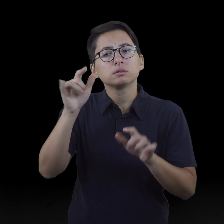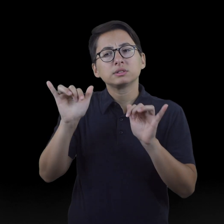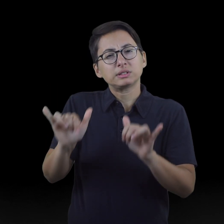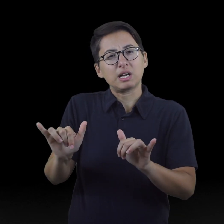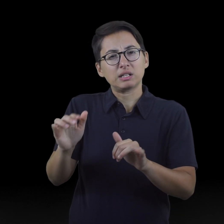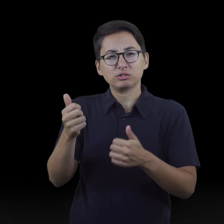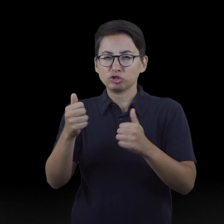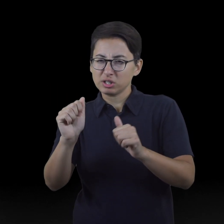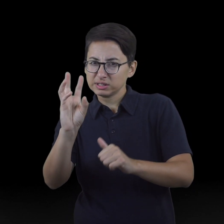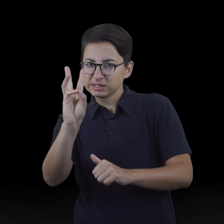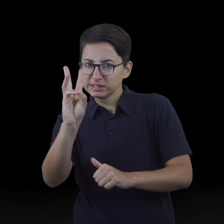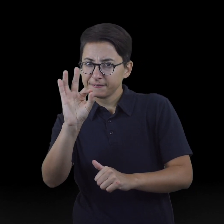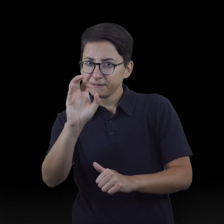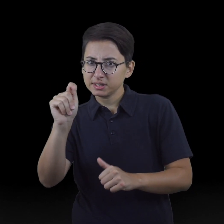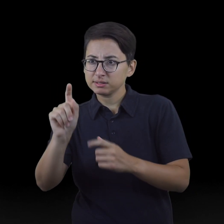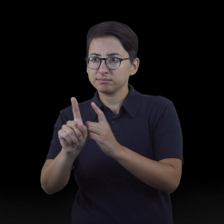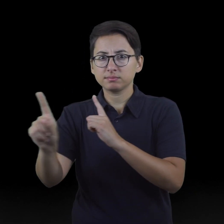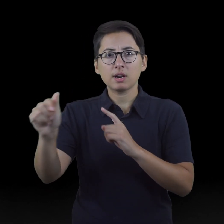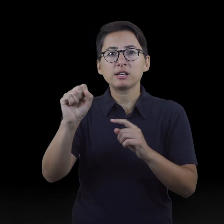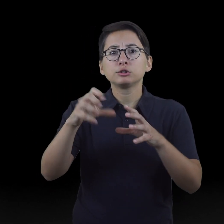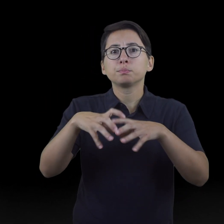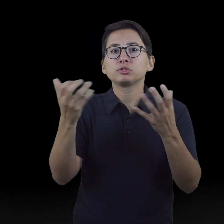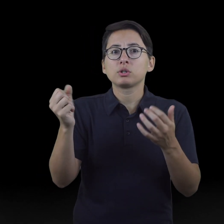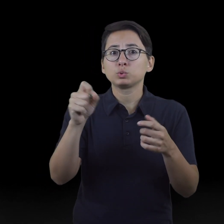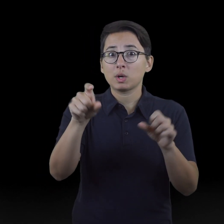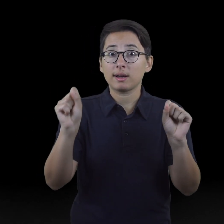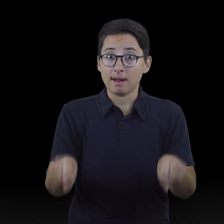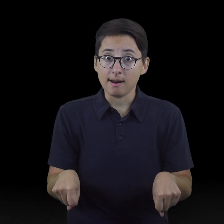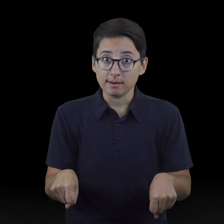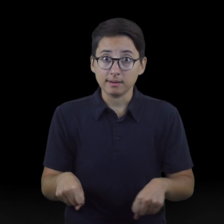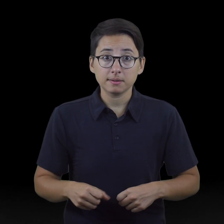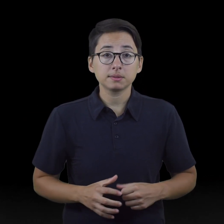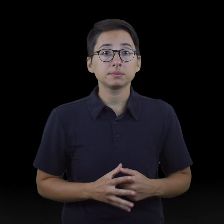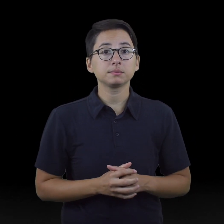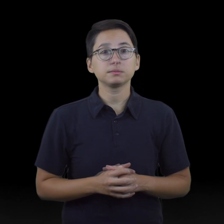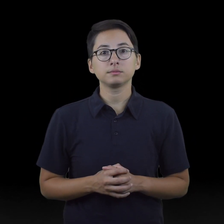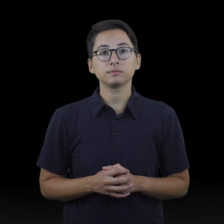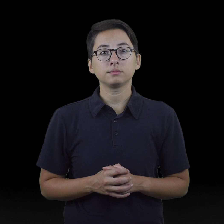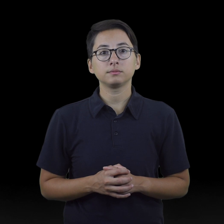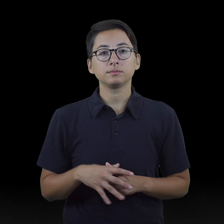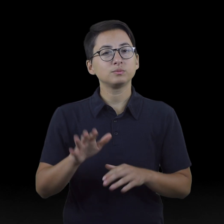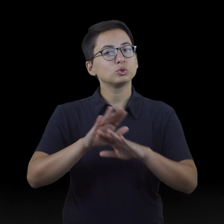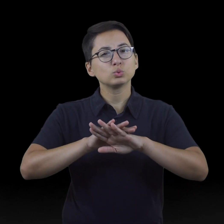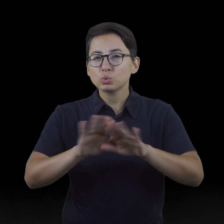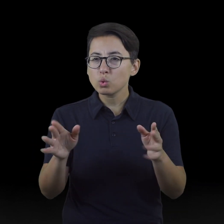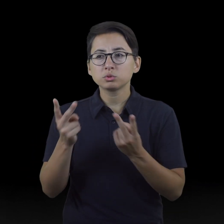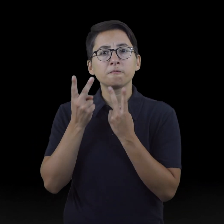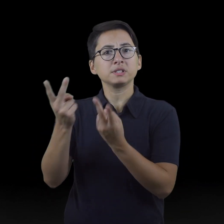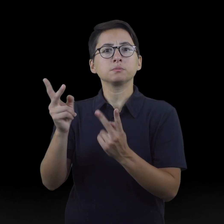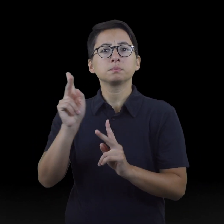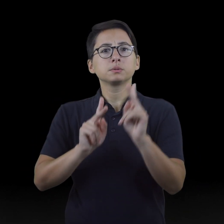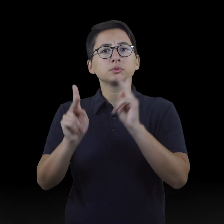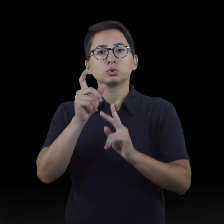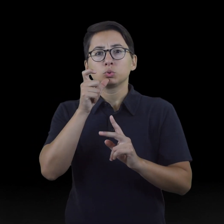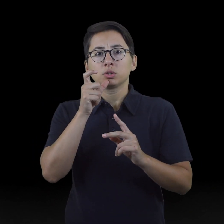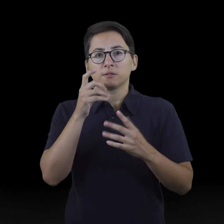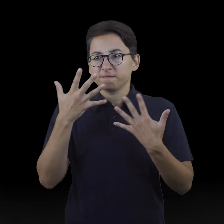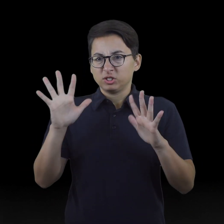6 feet away from them as much as you can. ● Do not visit people who have had close contact